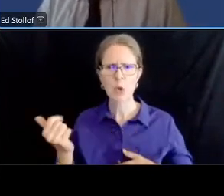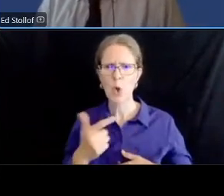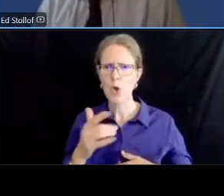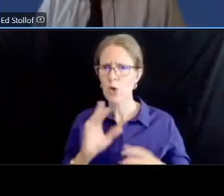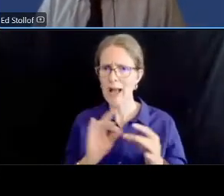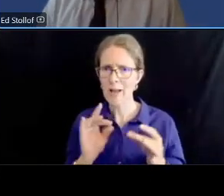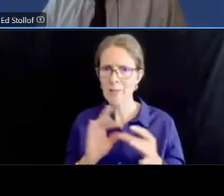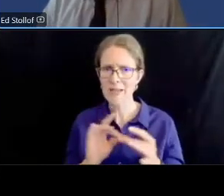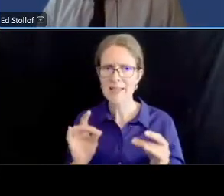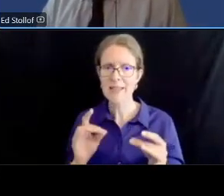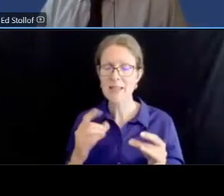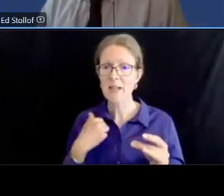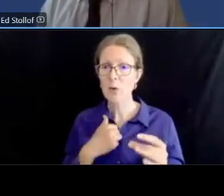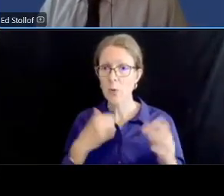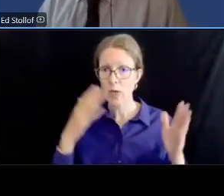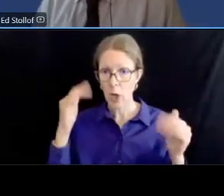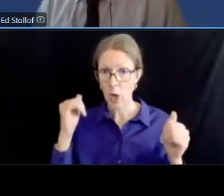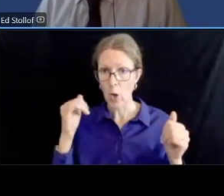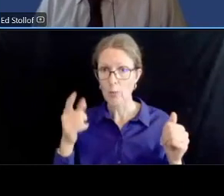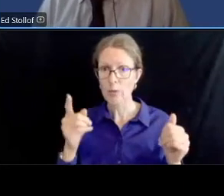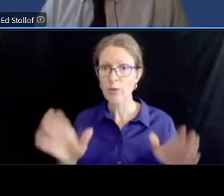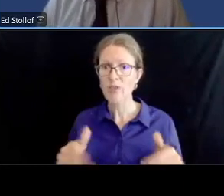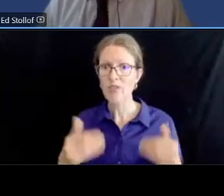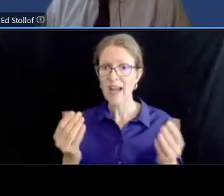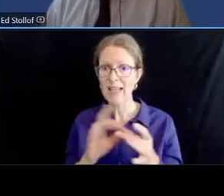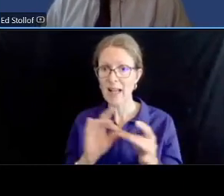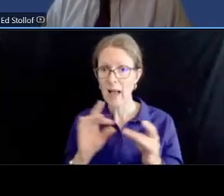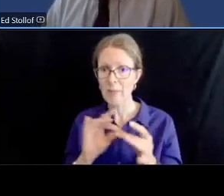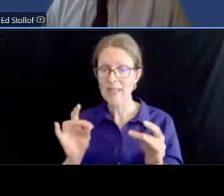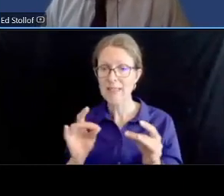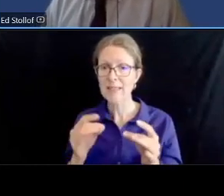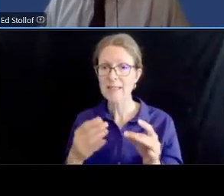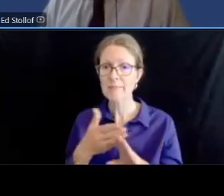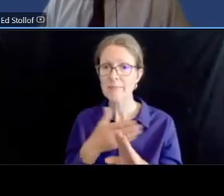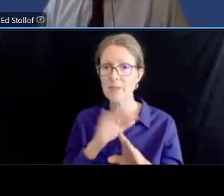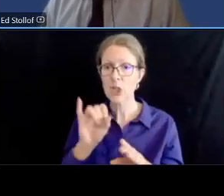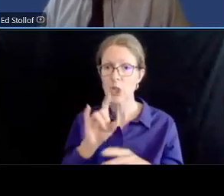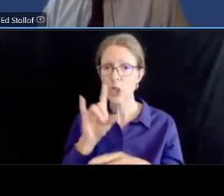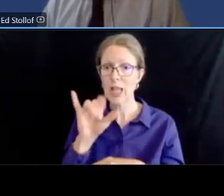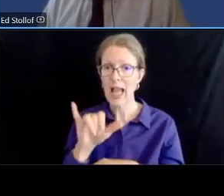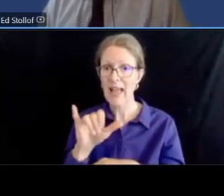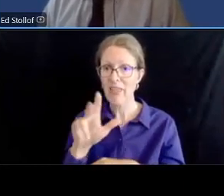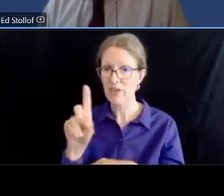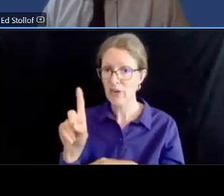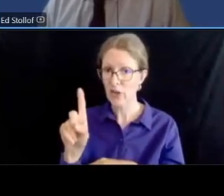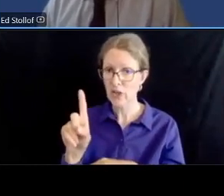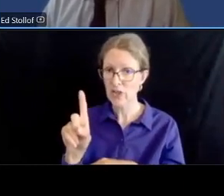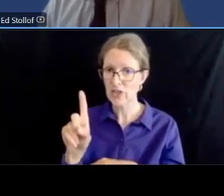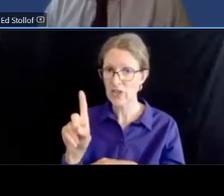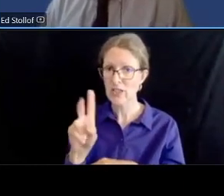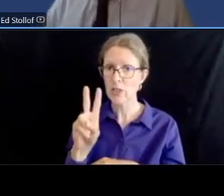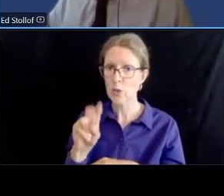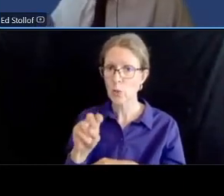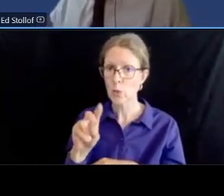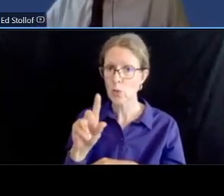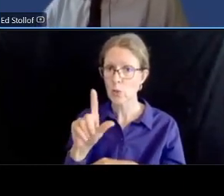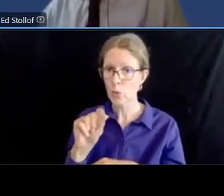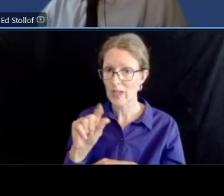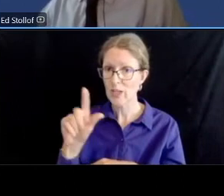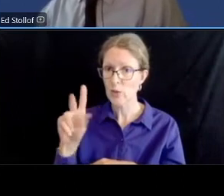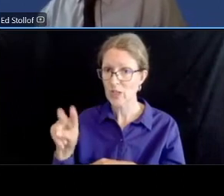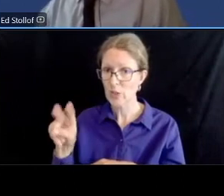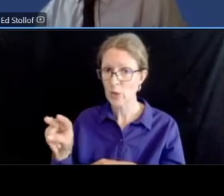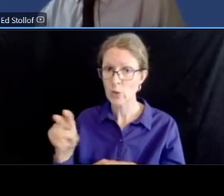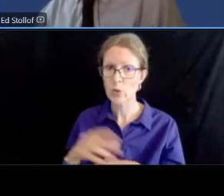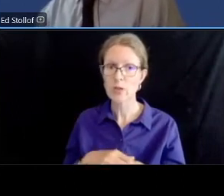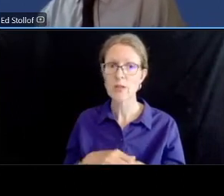by the title six again thank you again for your attendance um again we have uh our slides showing